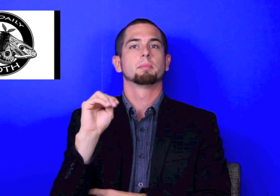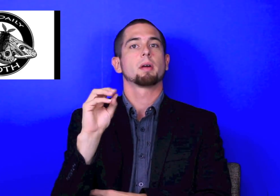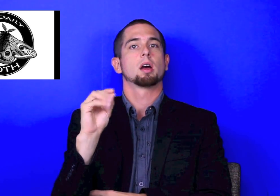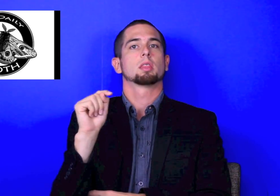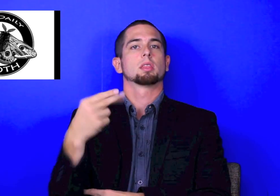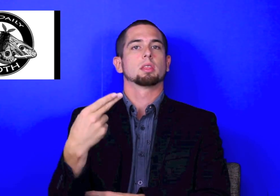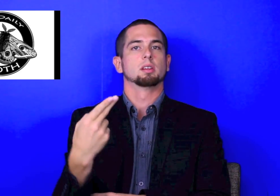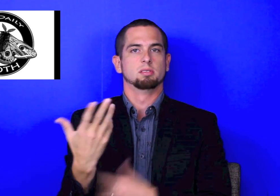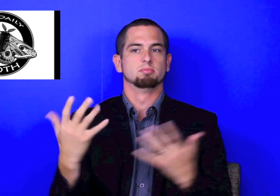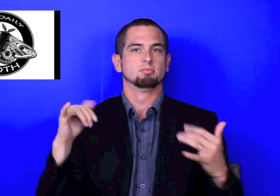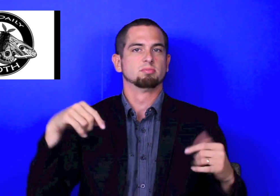That's why we thought it was the perfect name, "The Deaf Moth," and the name for this is "The Daily Moth."